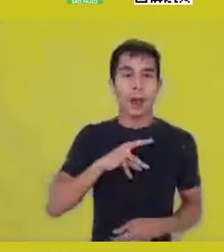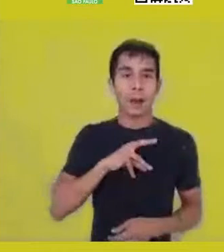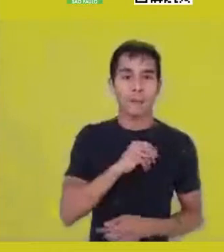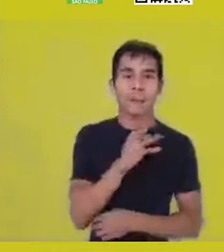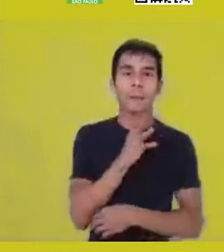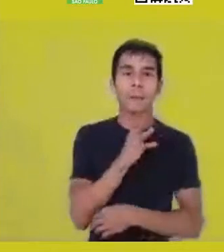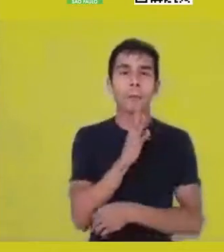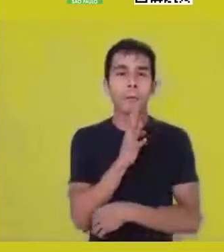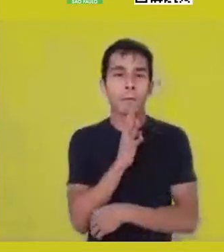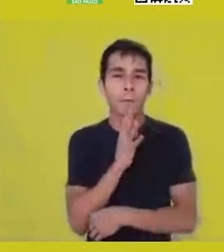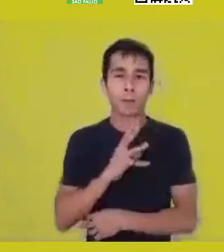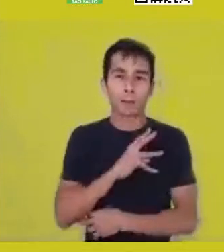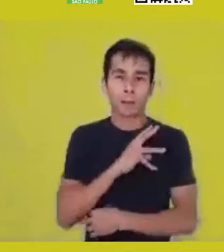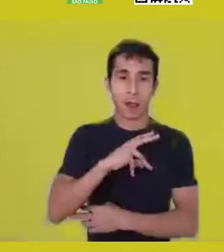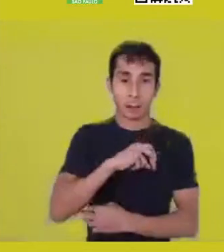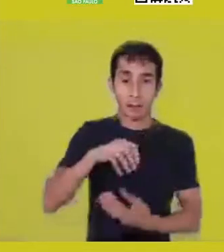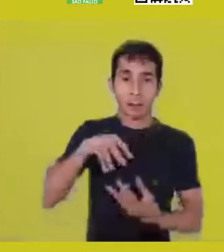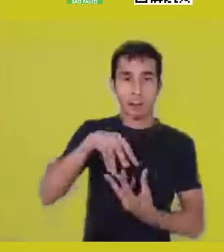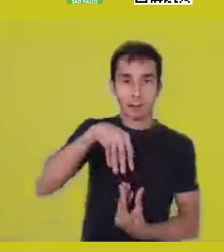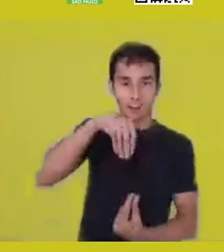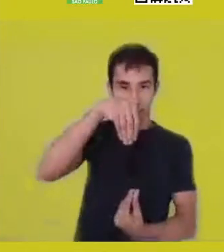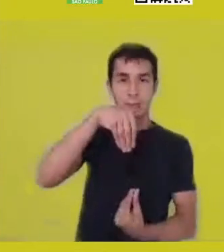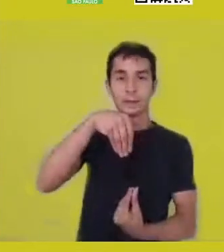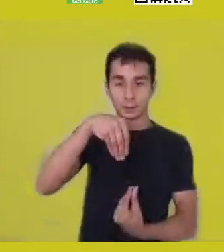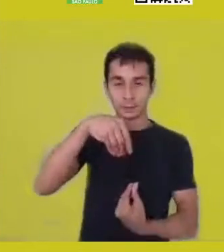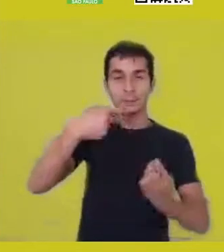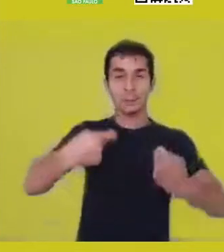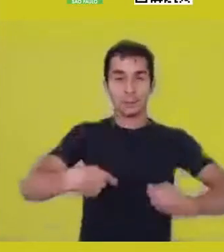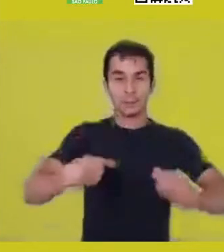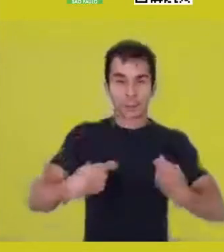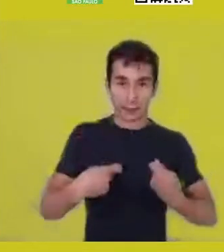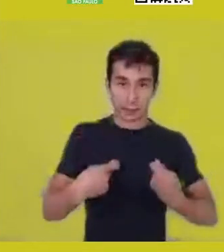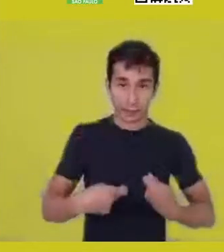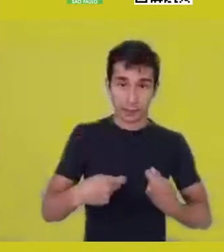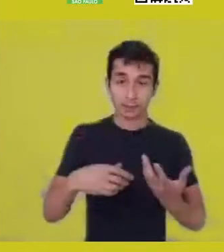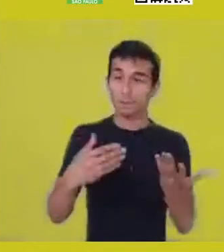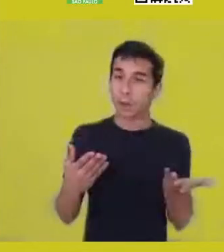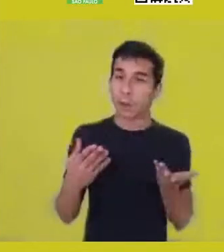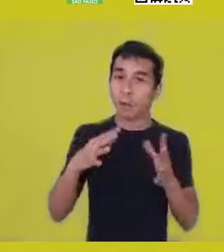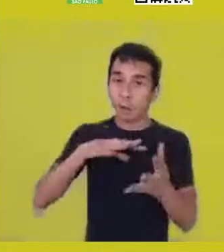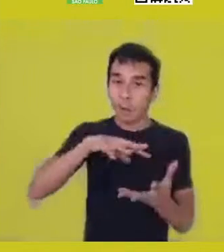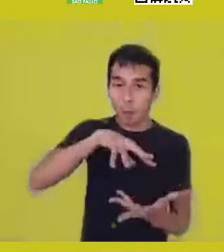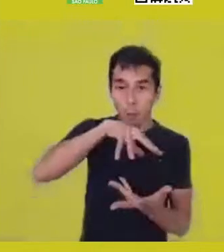Therefore, we are seeing a world understanding, a world concept